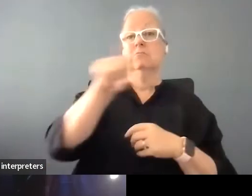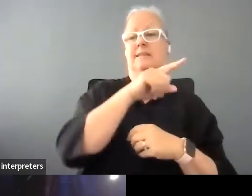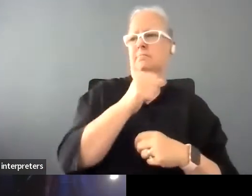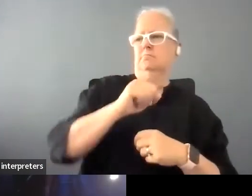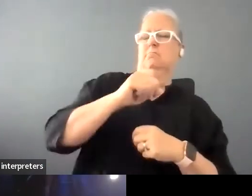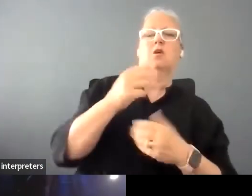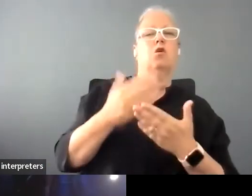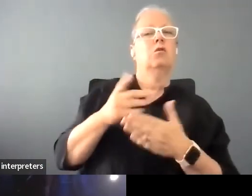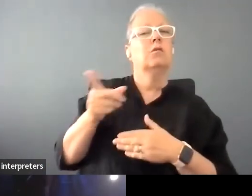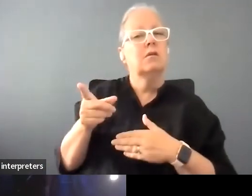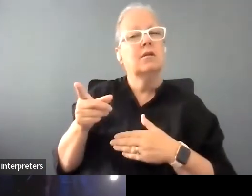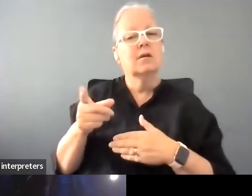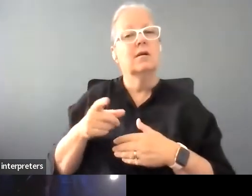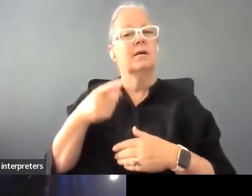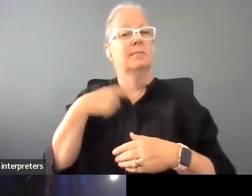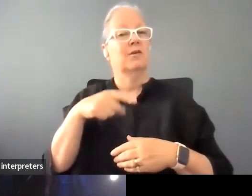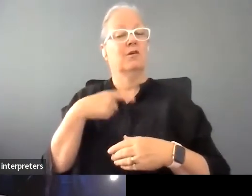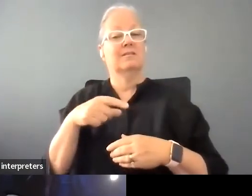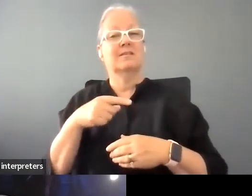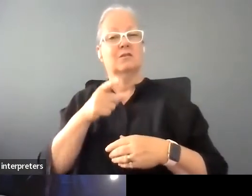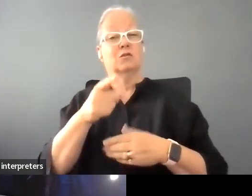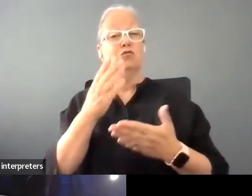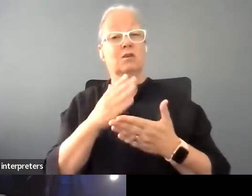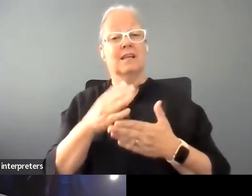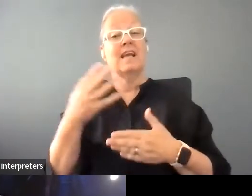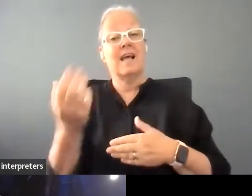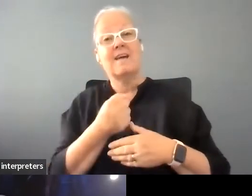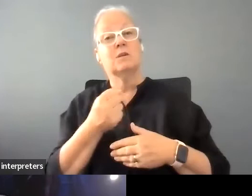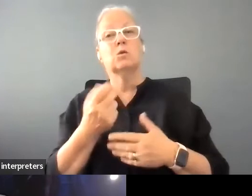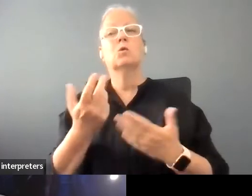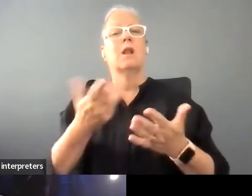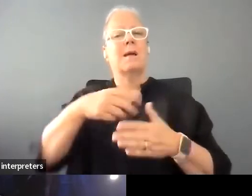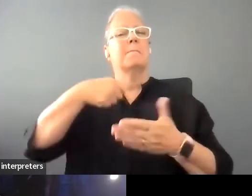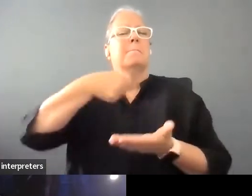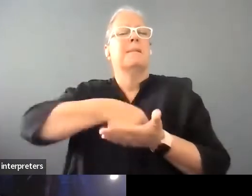adjusting yourself to really basic things, access it for example. Isn't it funny it's